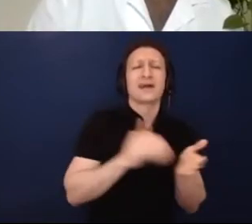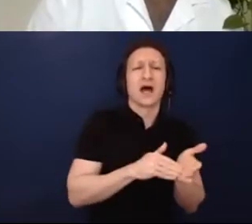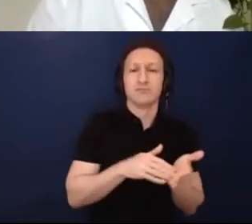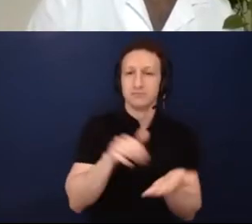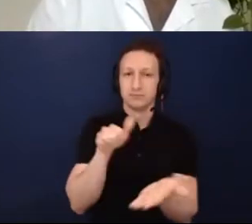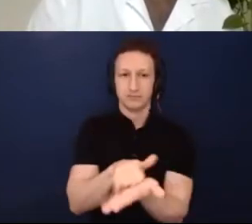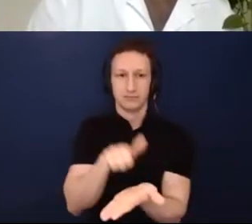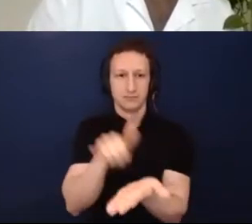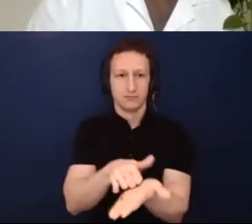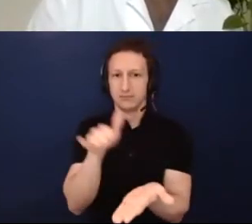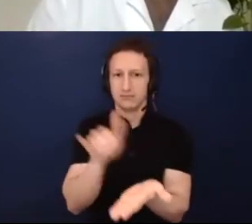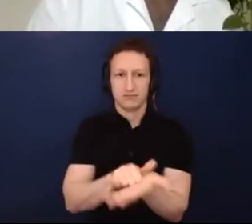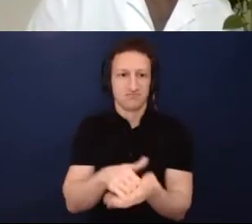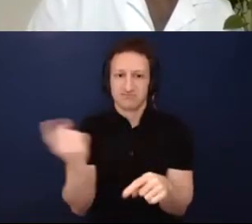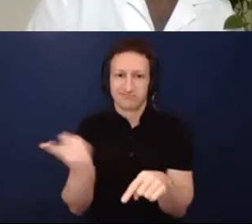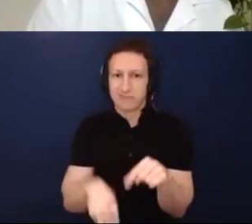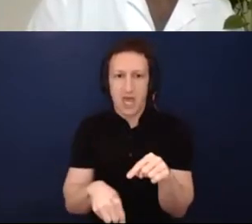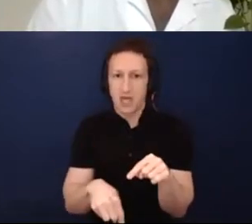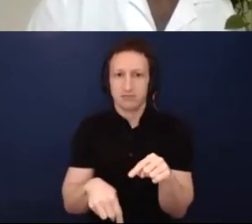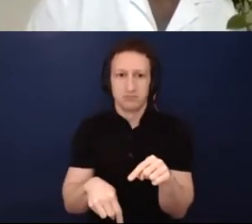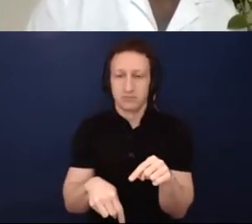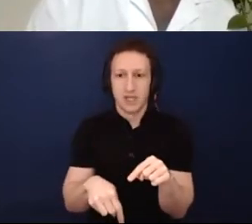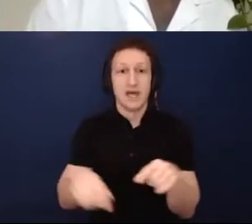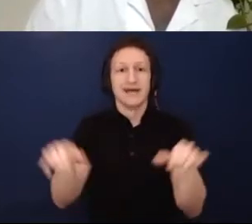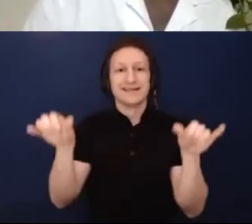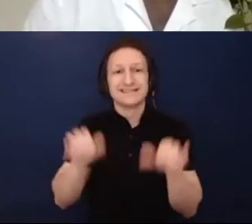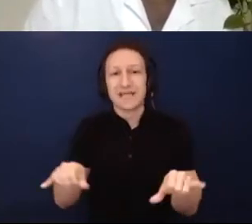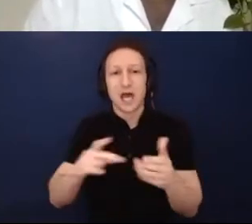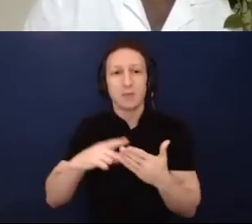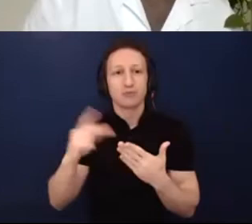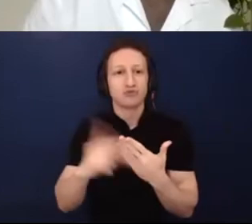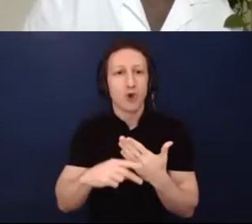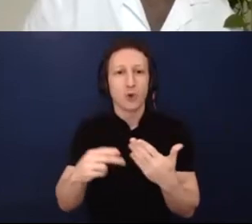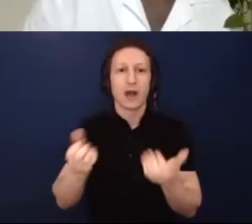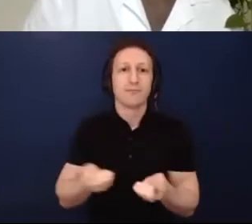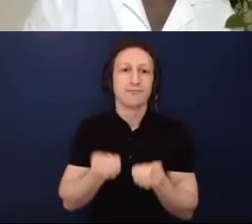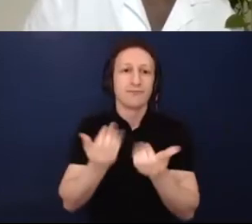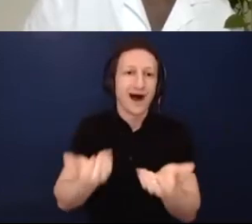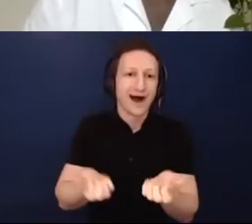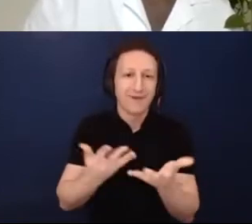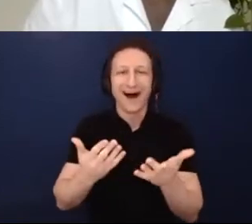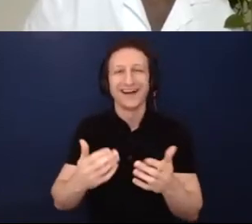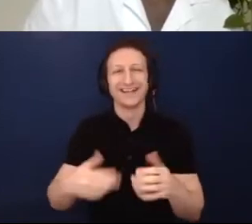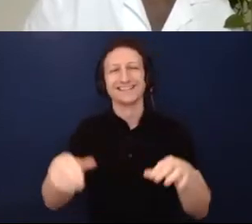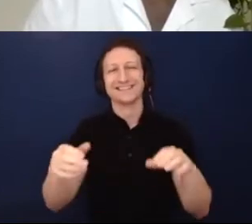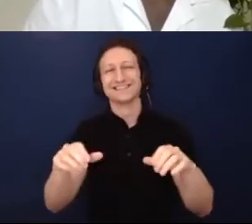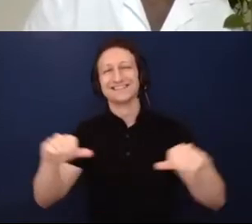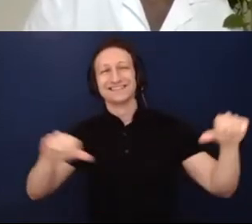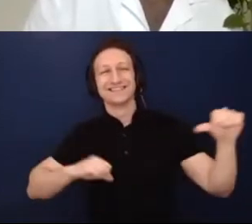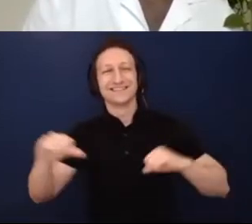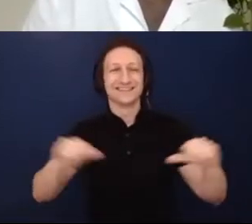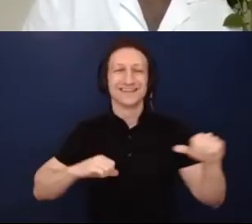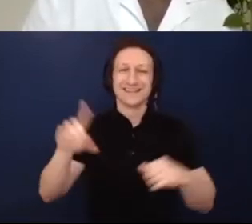with programming, with DEI plans, or anything without taking into